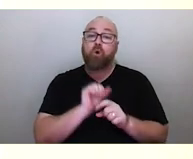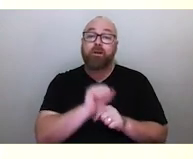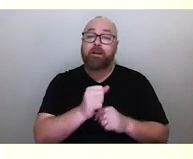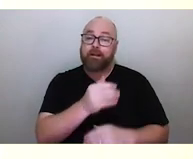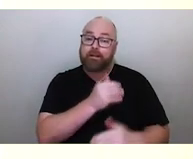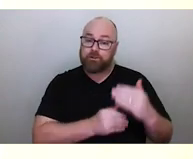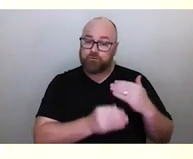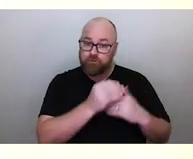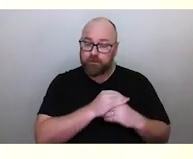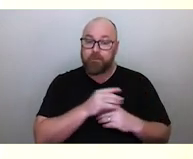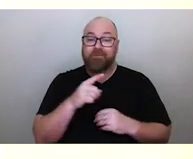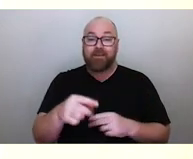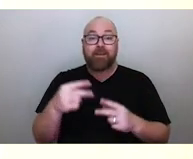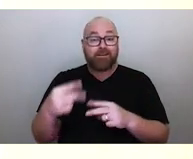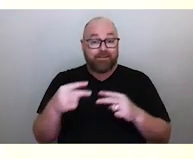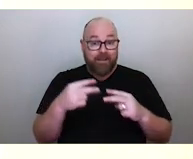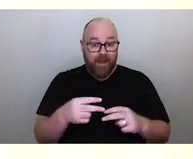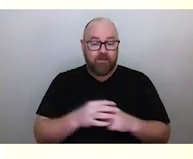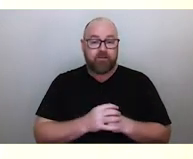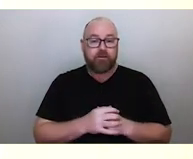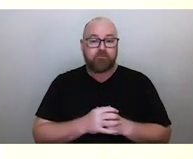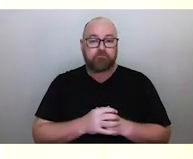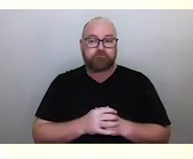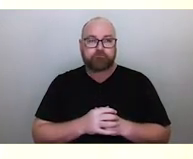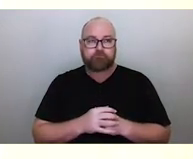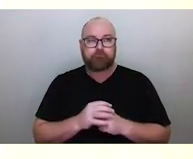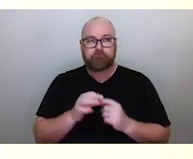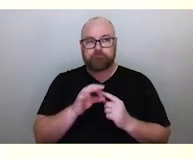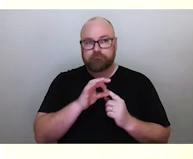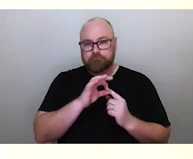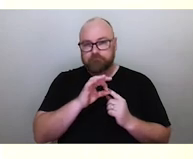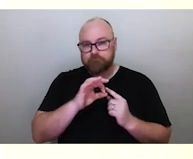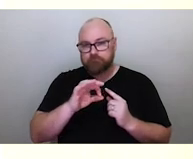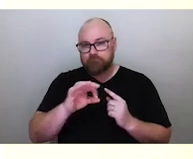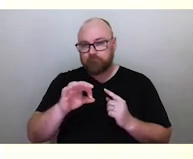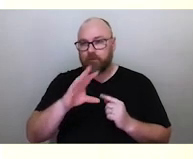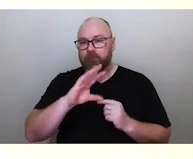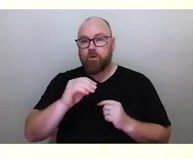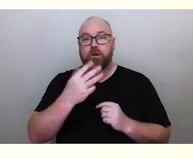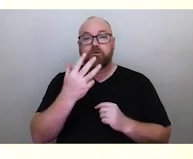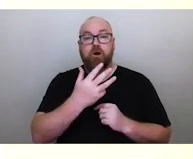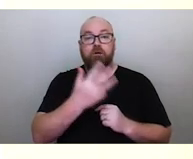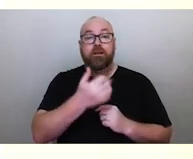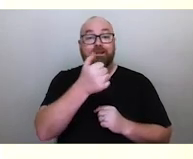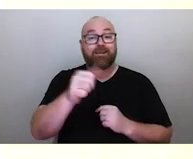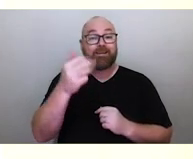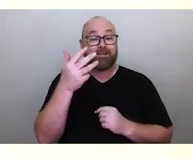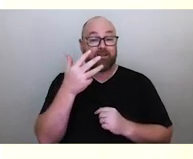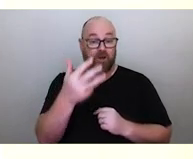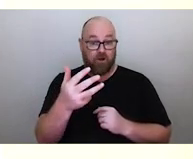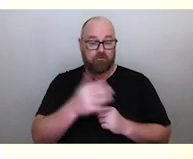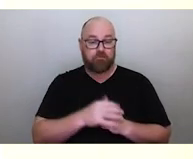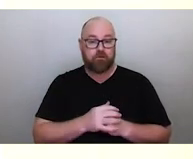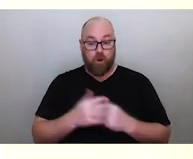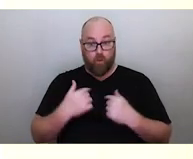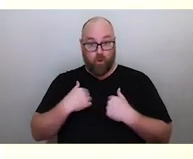This dance has not been performed on the island since 1969. And when we arrived, the Elders